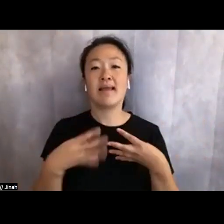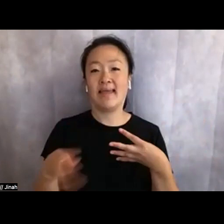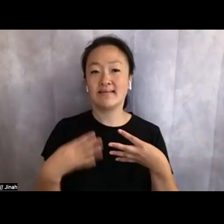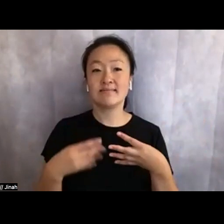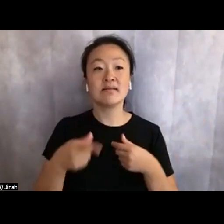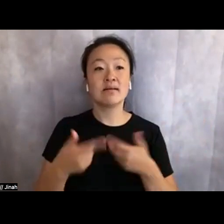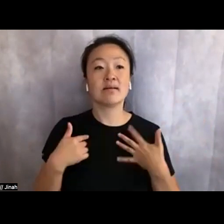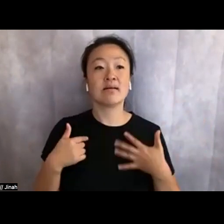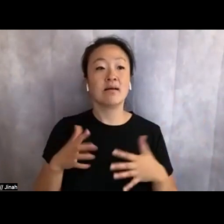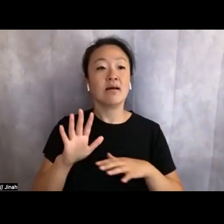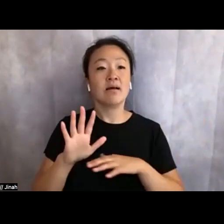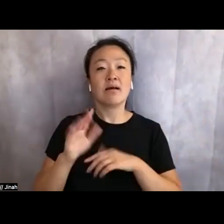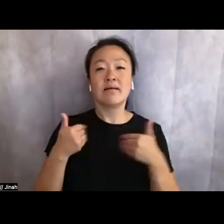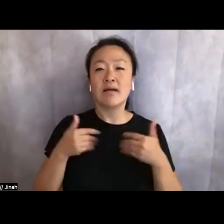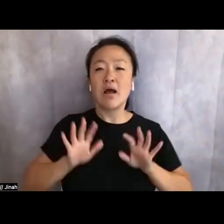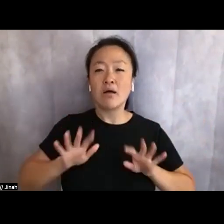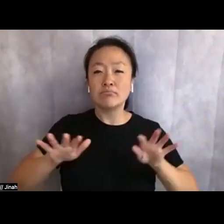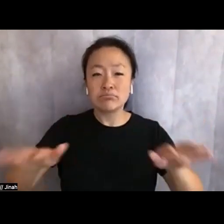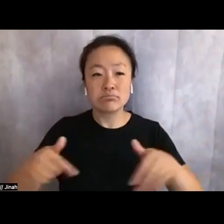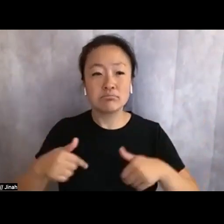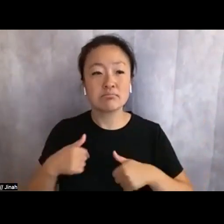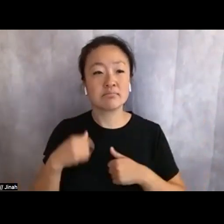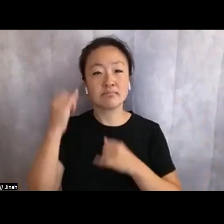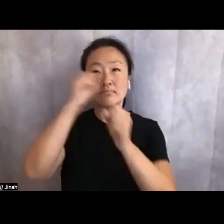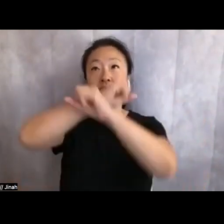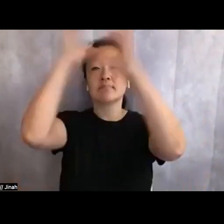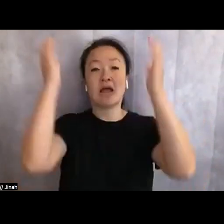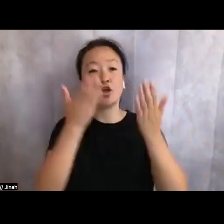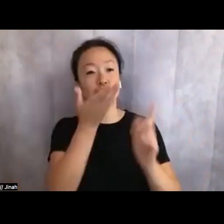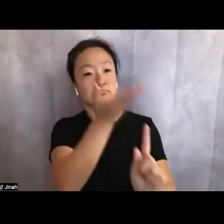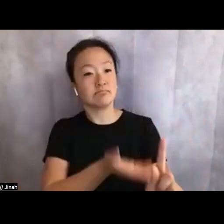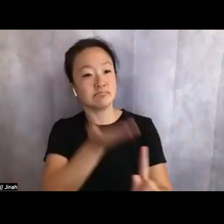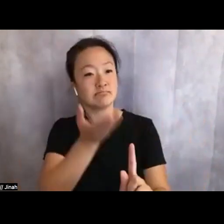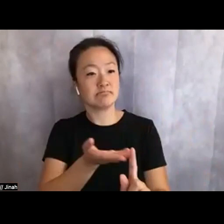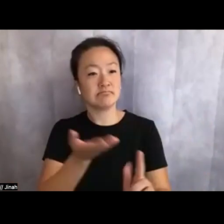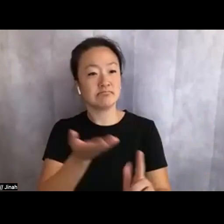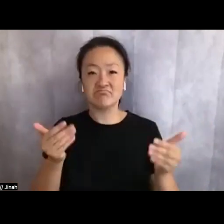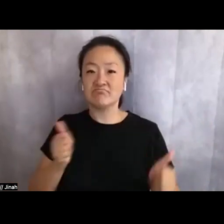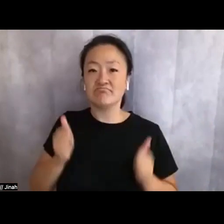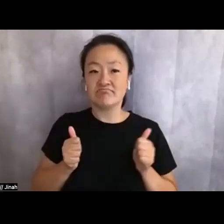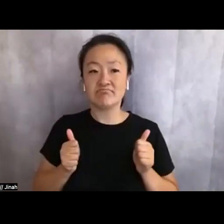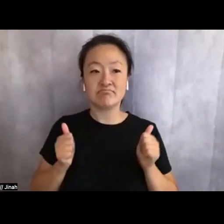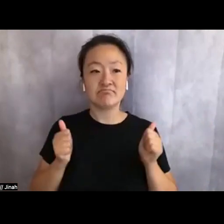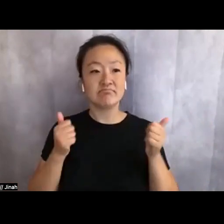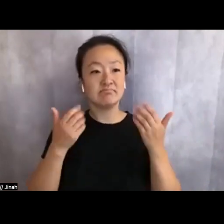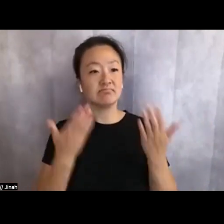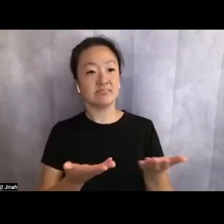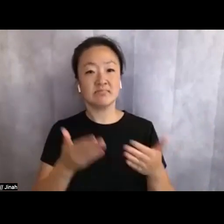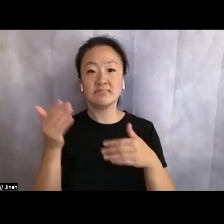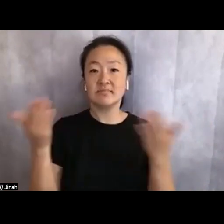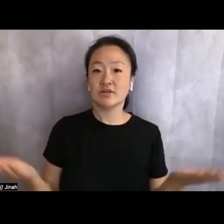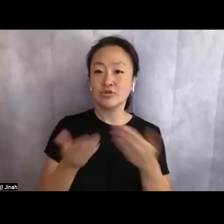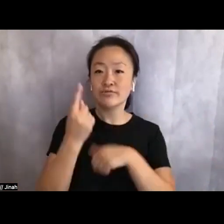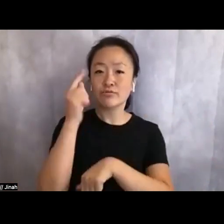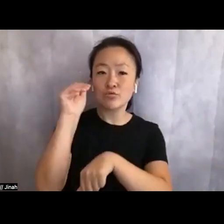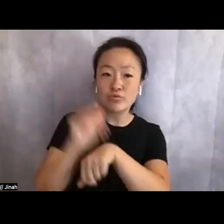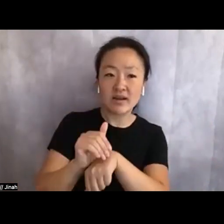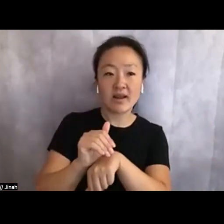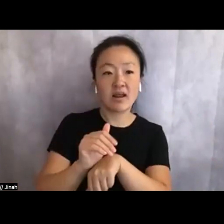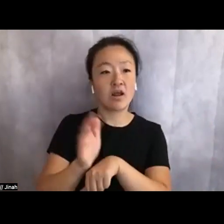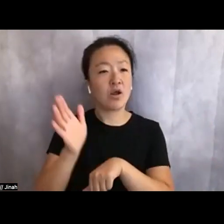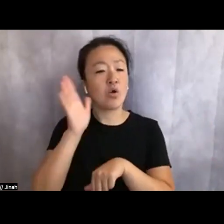new orbit— imagine him then: A dare to be cumulus, here for one night, he'll be reckless in the sky.